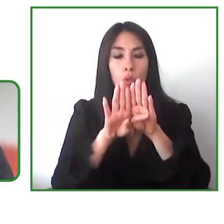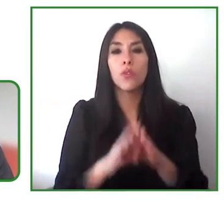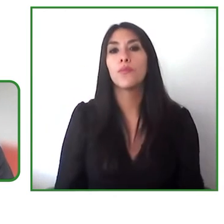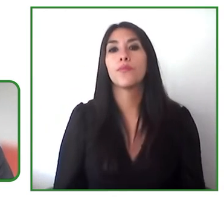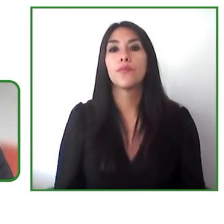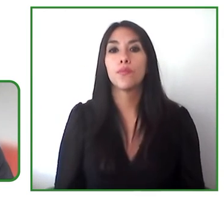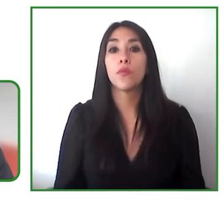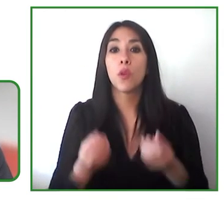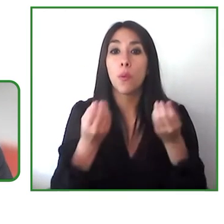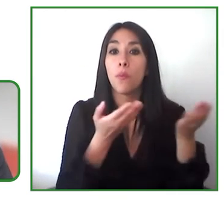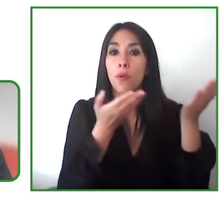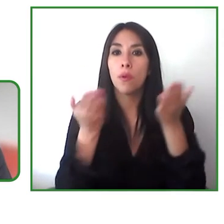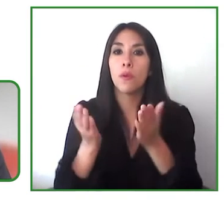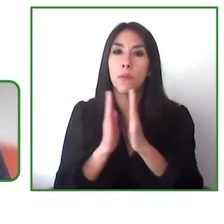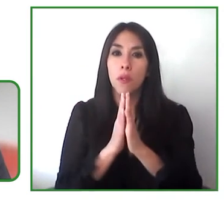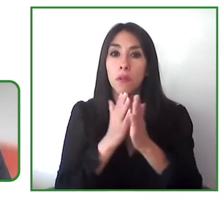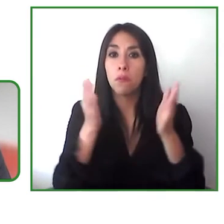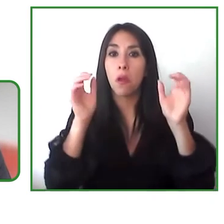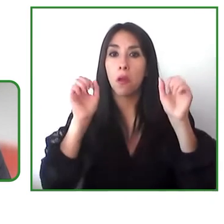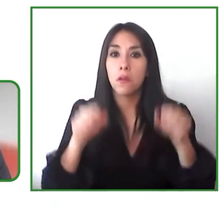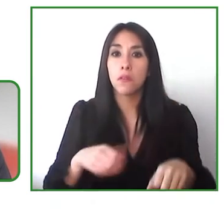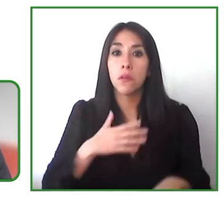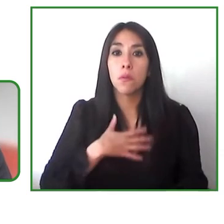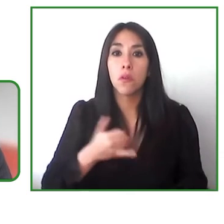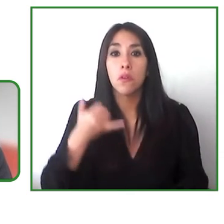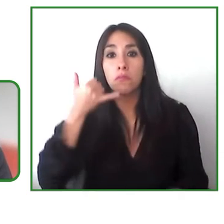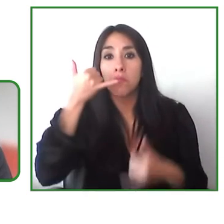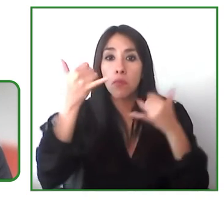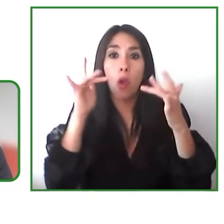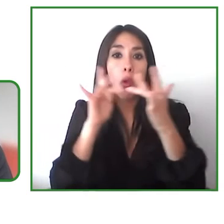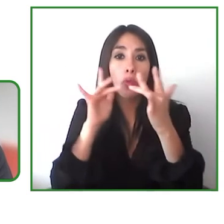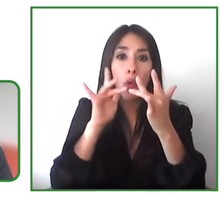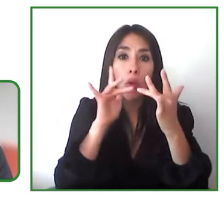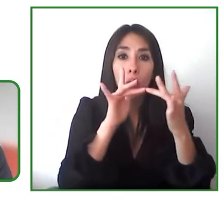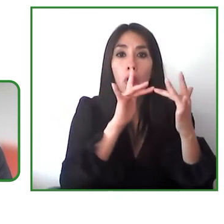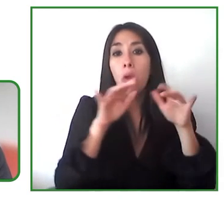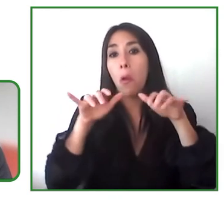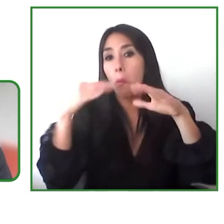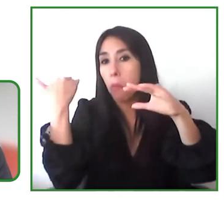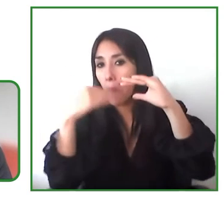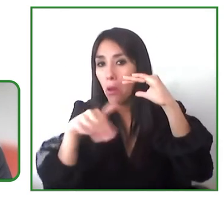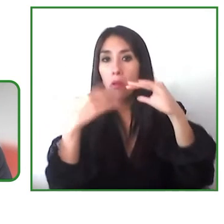you to get in touch to get in touch with glenda faustino with